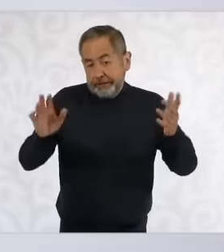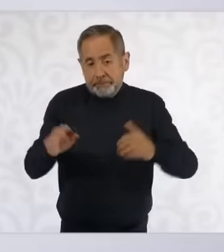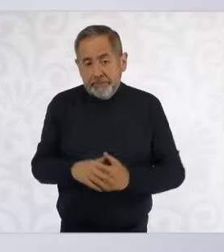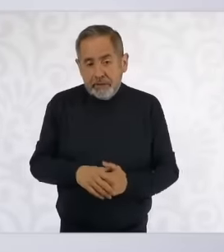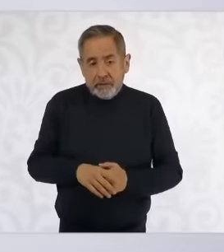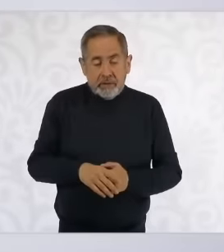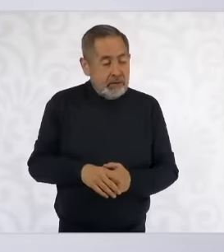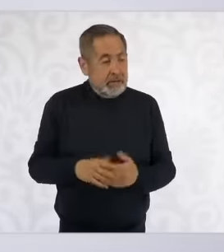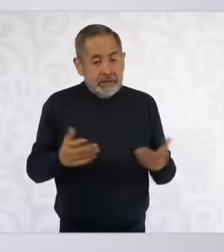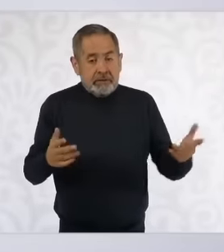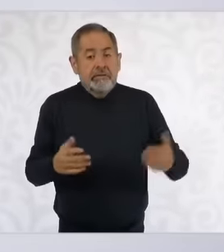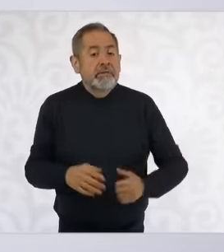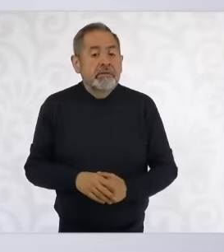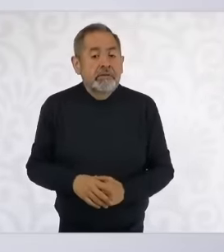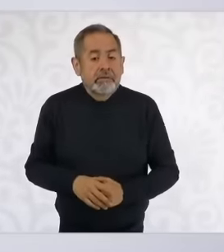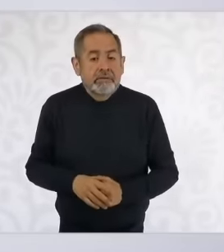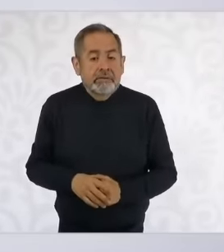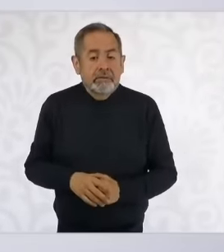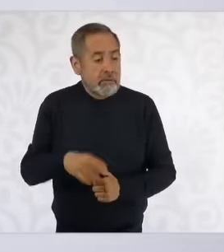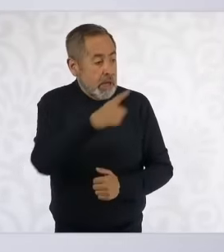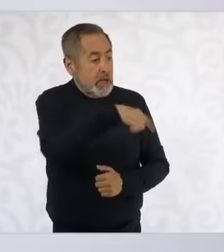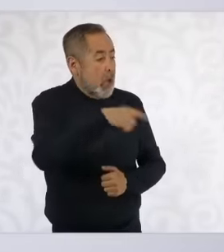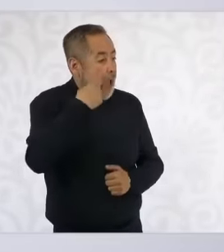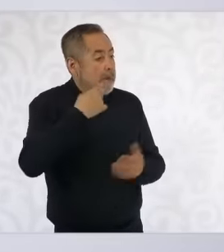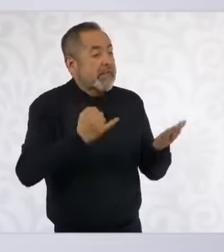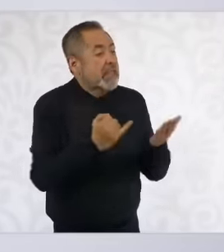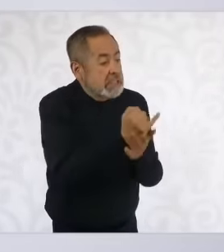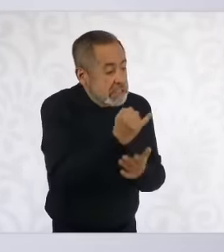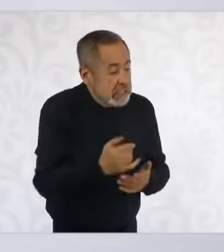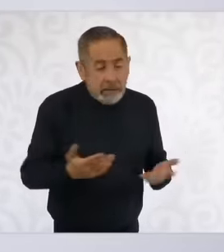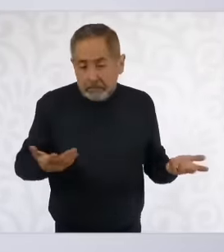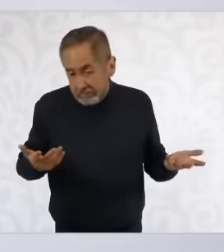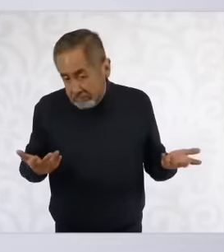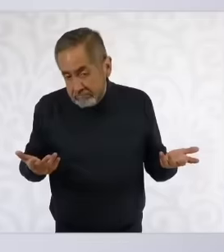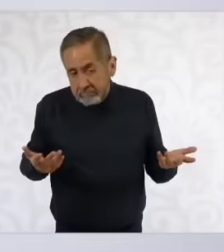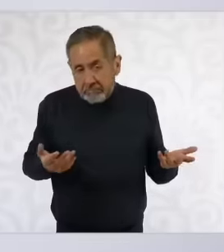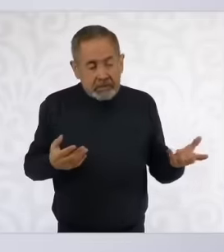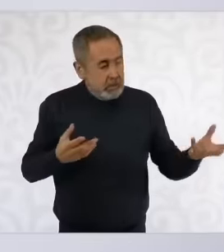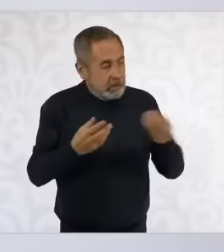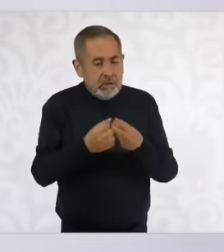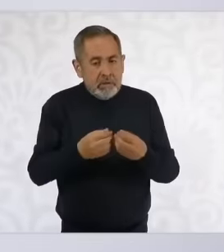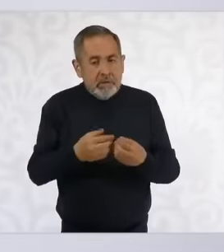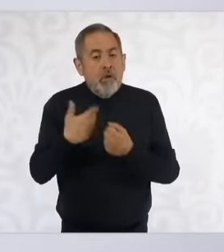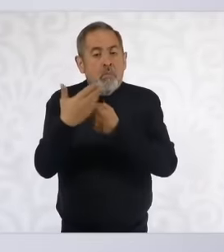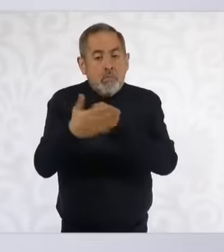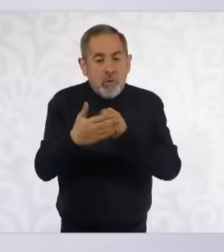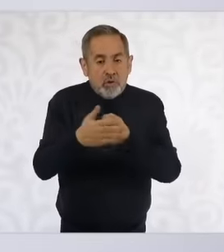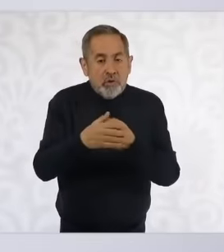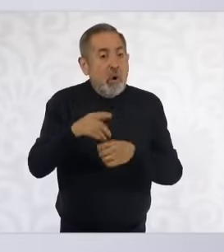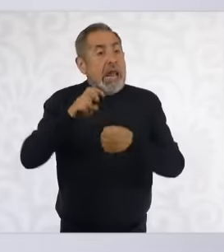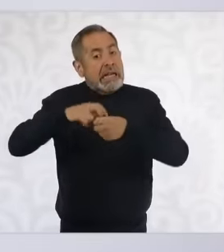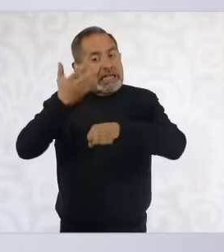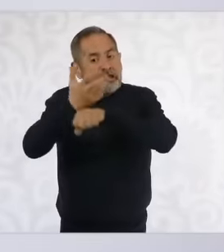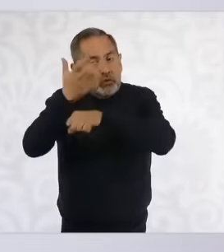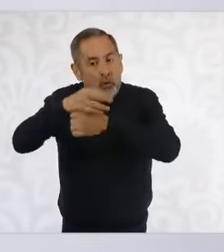for the court's decision because it is also the election in the United States but it is a